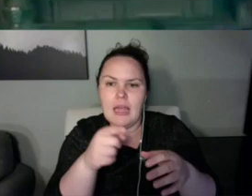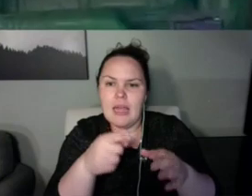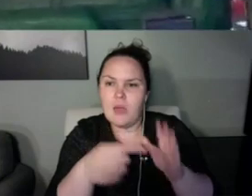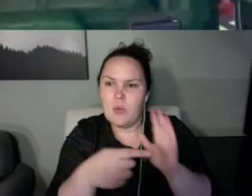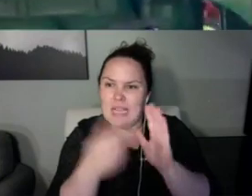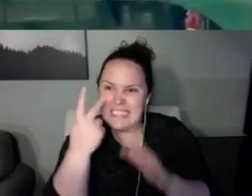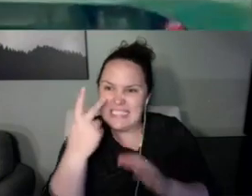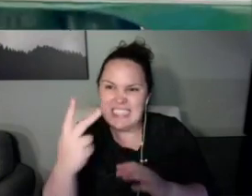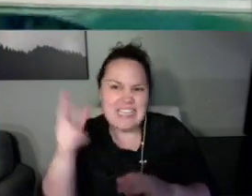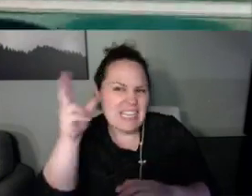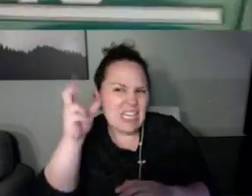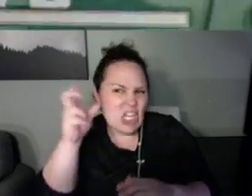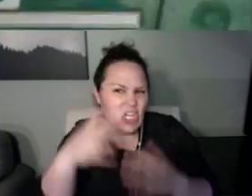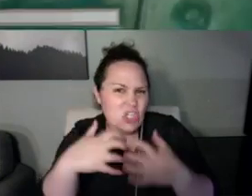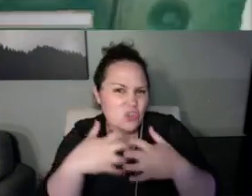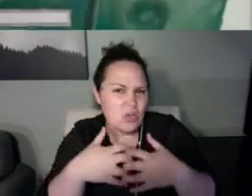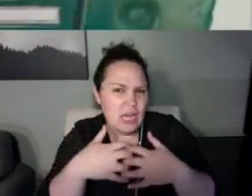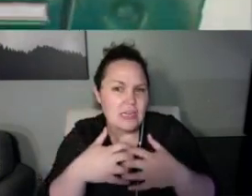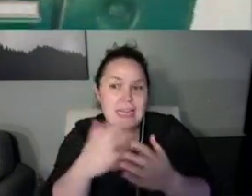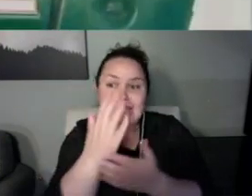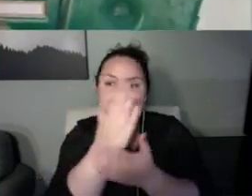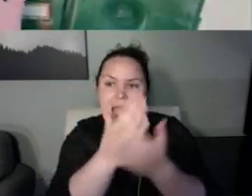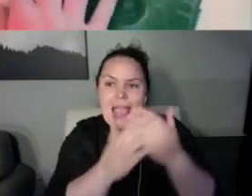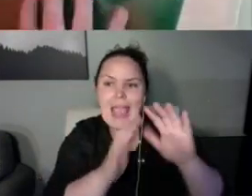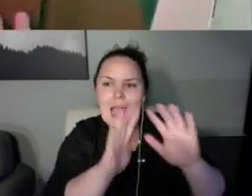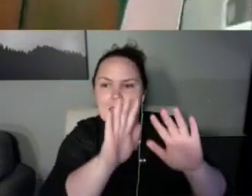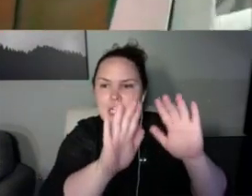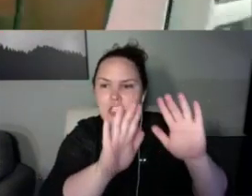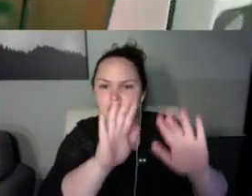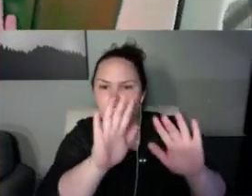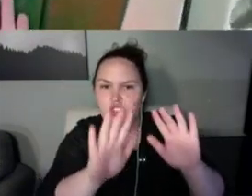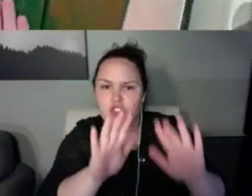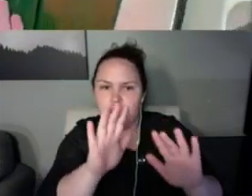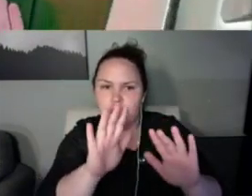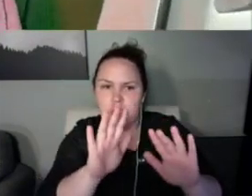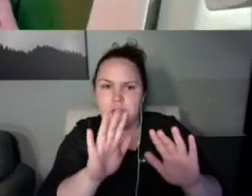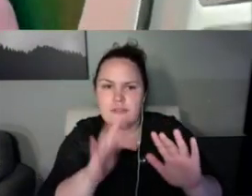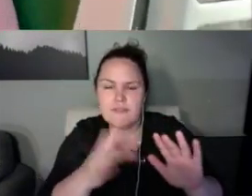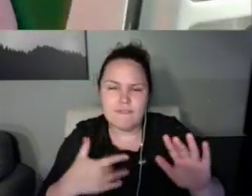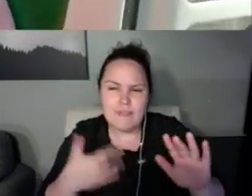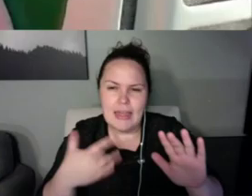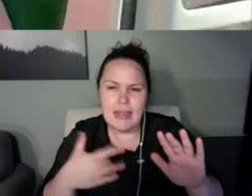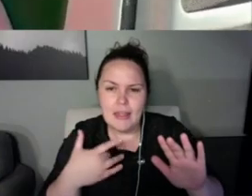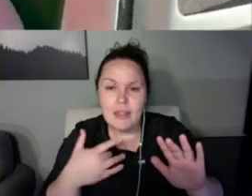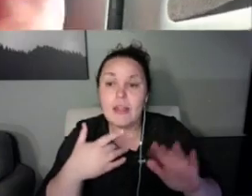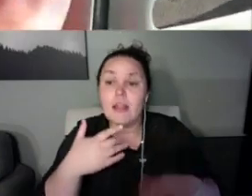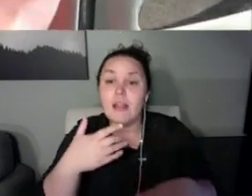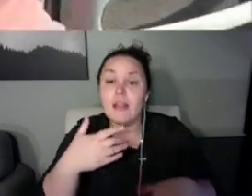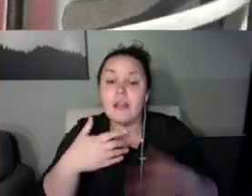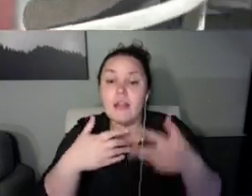long. Okay now my mom over here is filming this and I'm going to start it